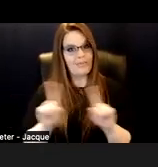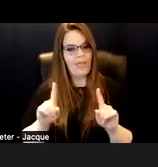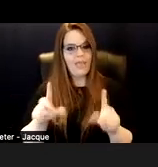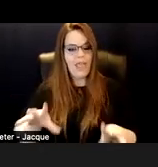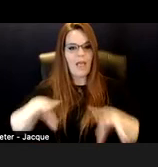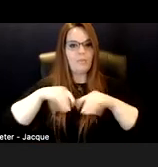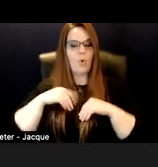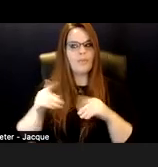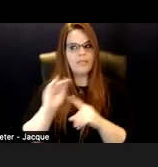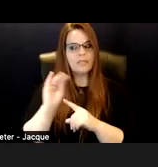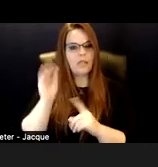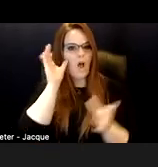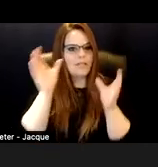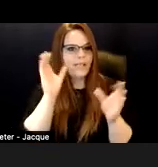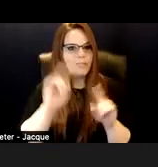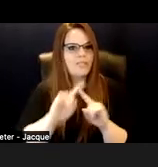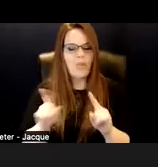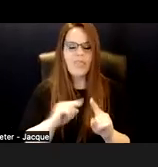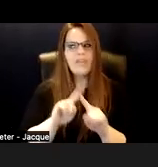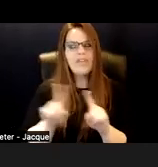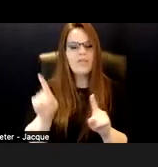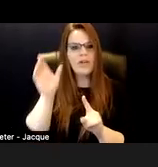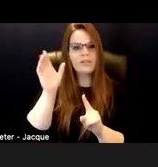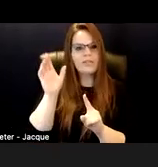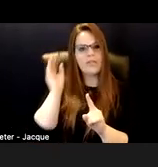and they have different ideas around them. So if you think about--